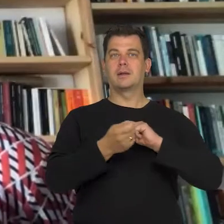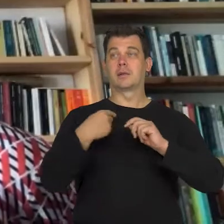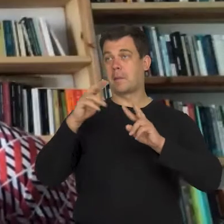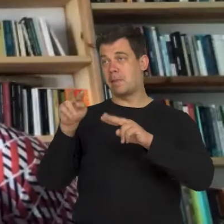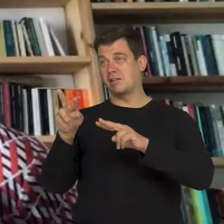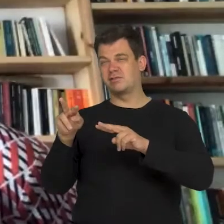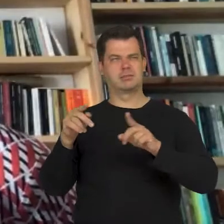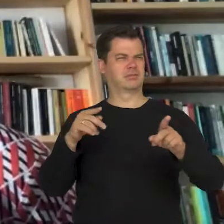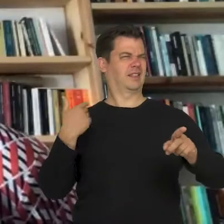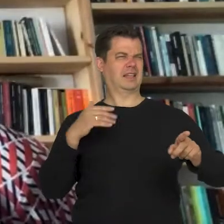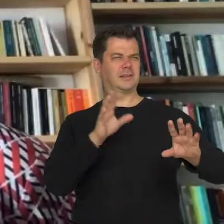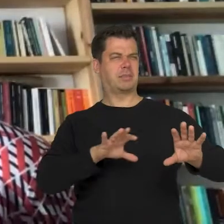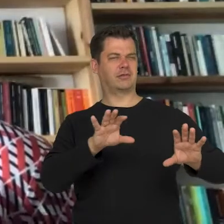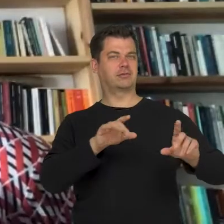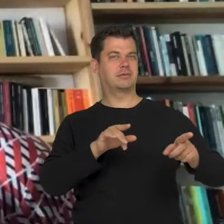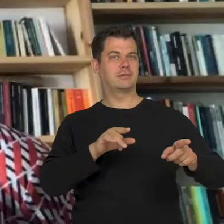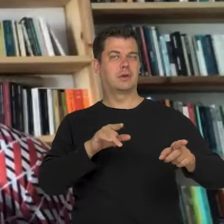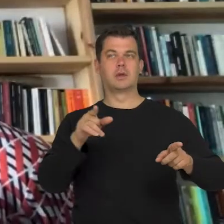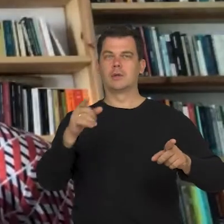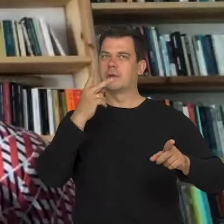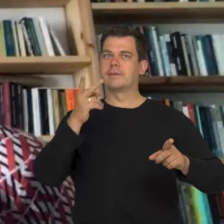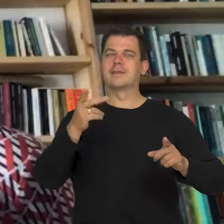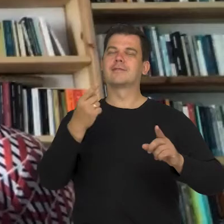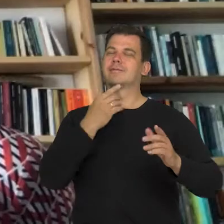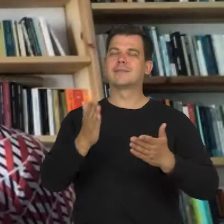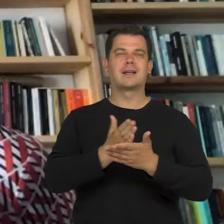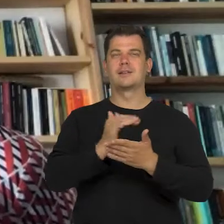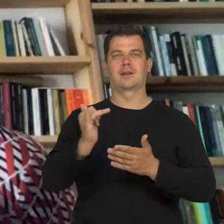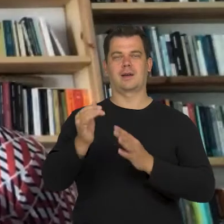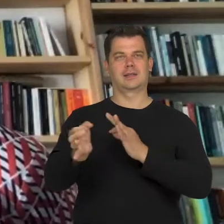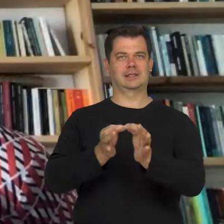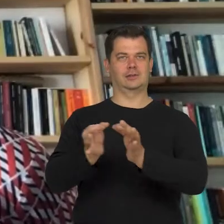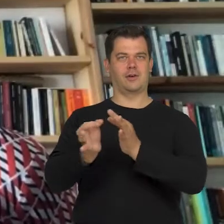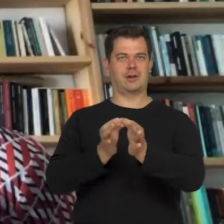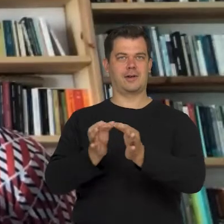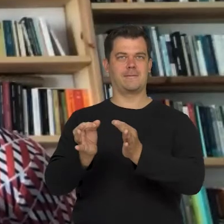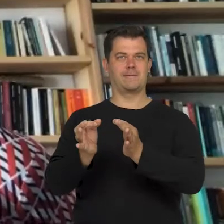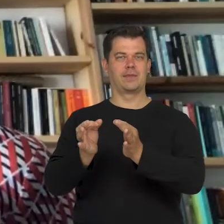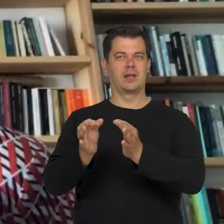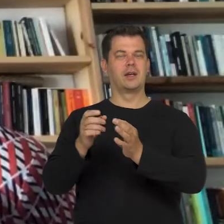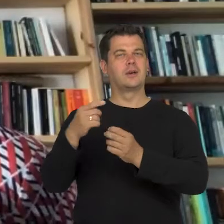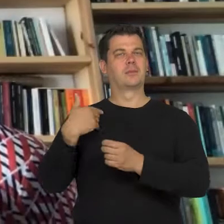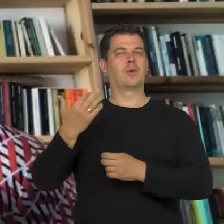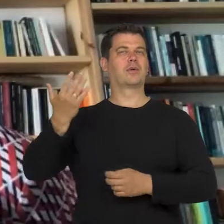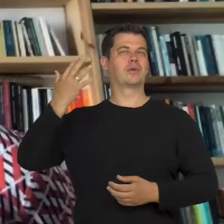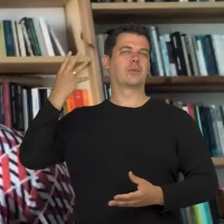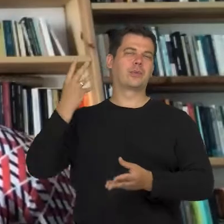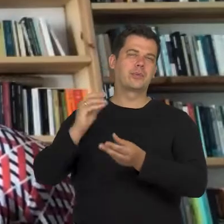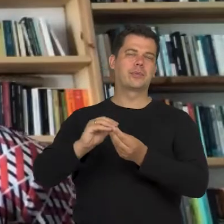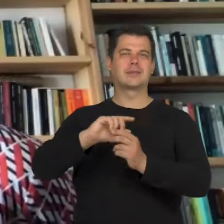on the other hand, this is a process strongly defined by those historical moments and the nature of the whole social environment.